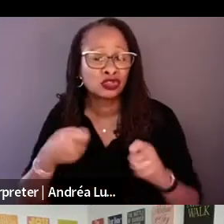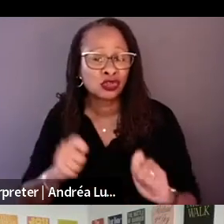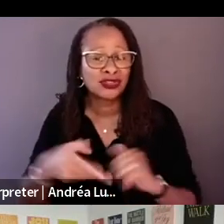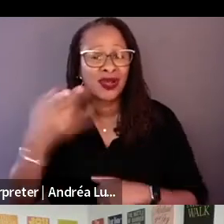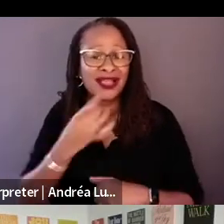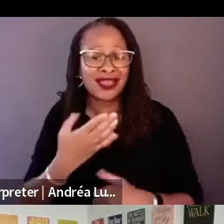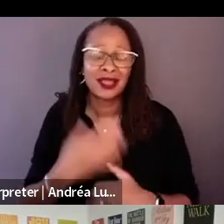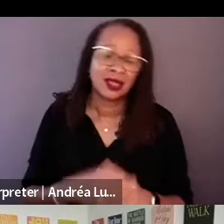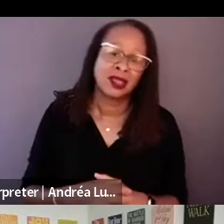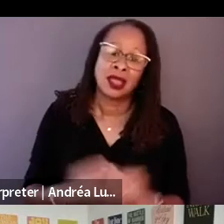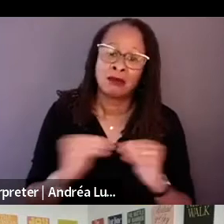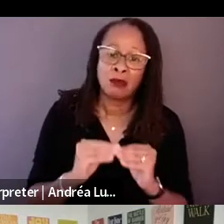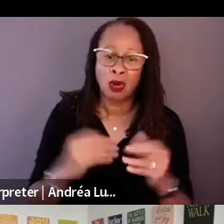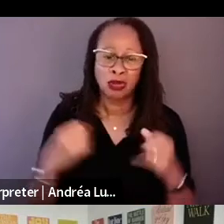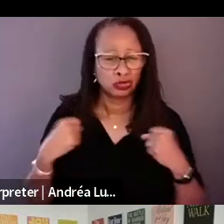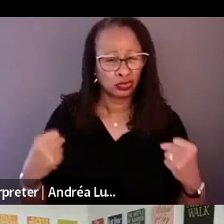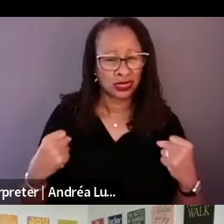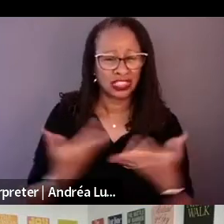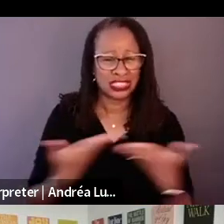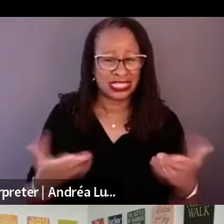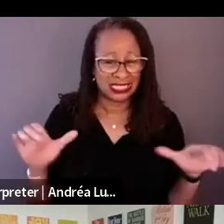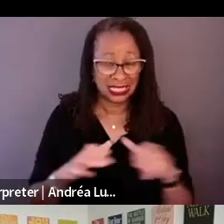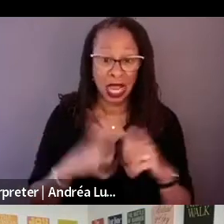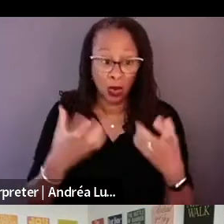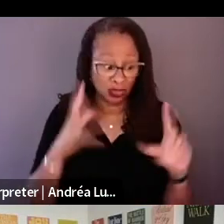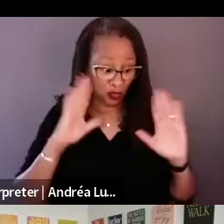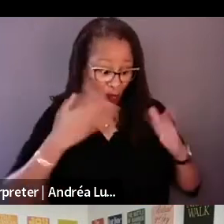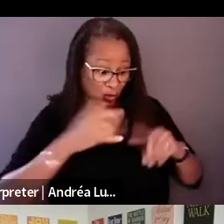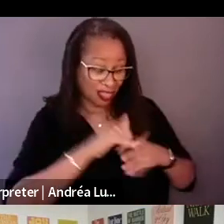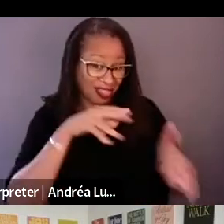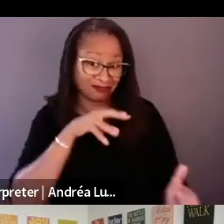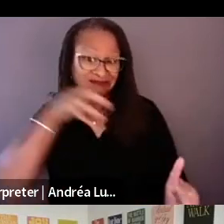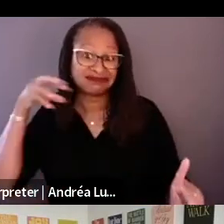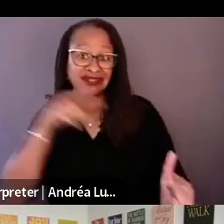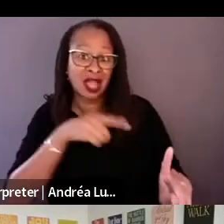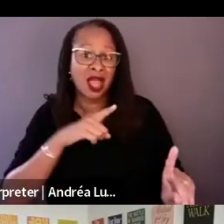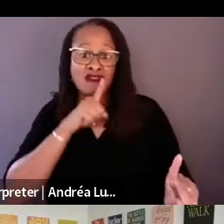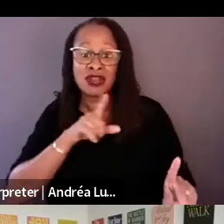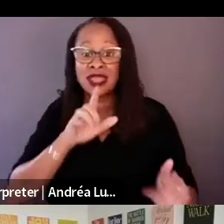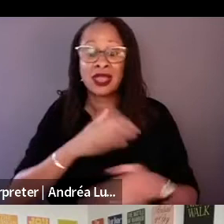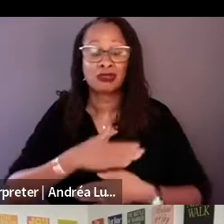I really appreciated Tim, the young man that Richard tormented as a teenager.